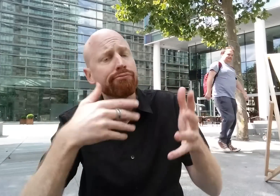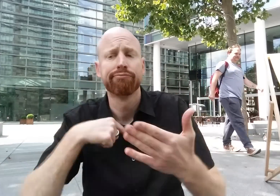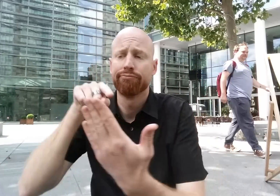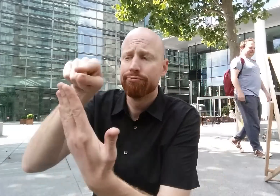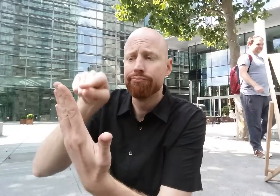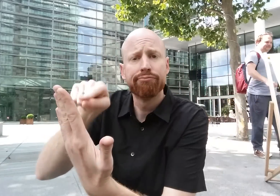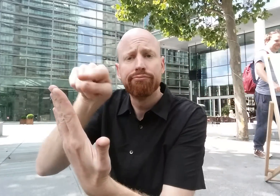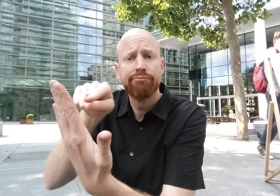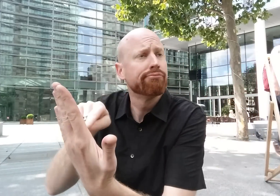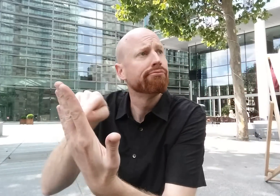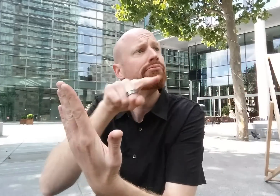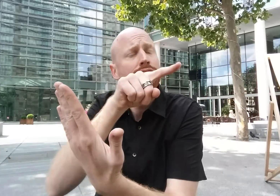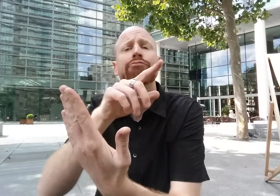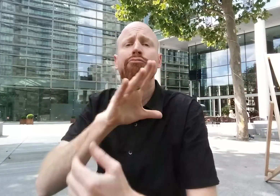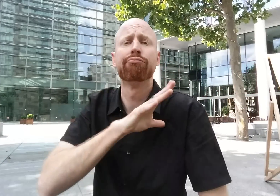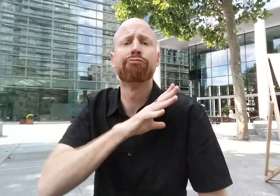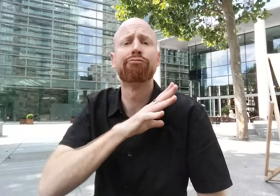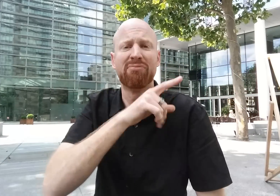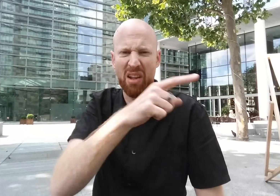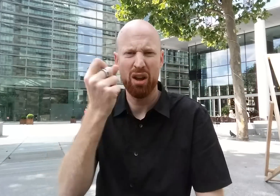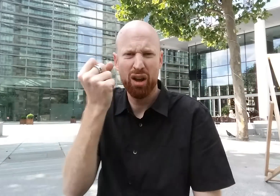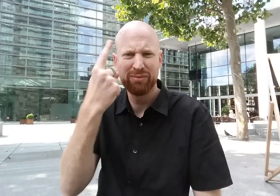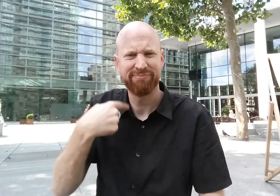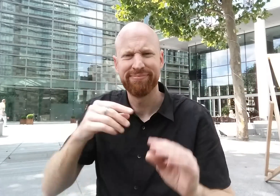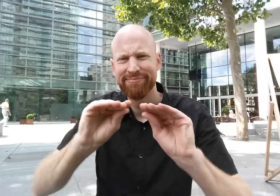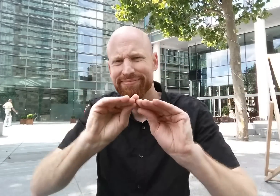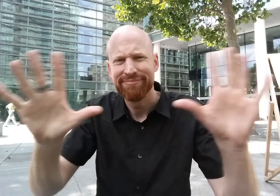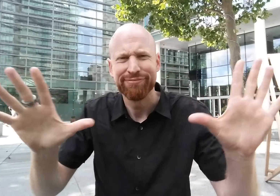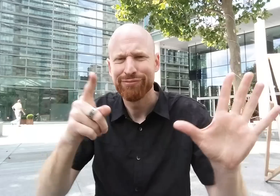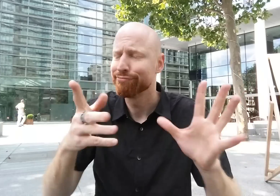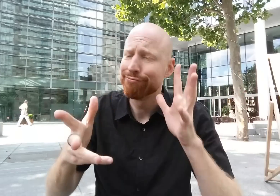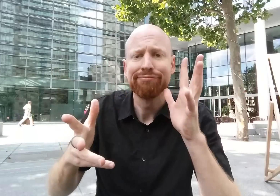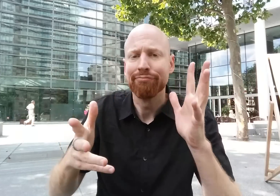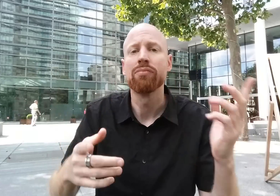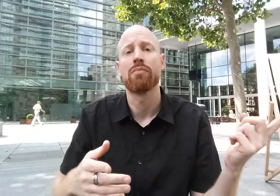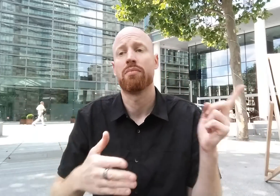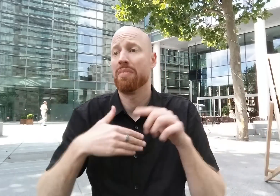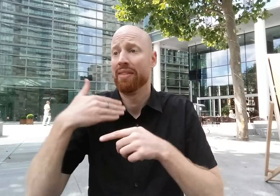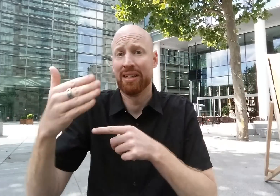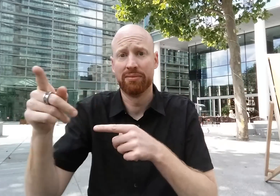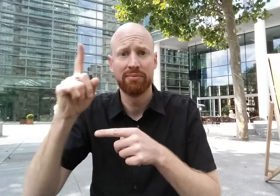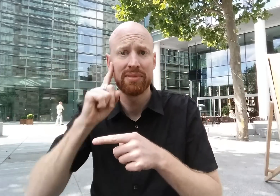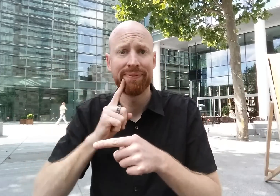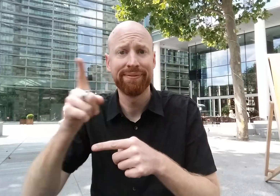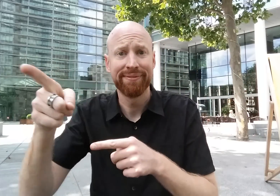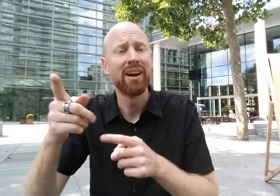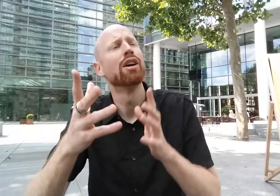what I want by pointing at the menu and gesturing and the waiter understands me without any problem at all. Likewise, the waiter clearly understands the gestures of